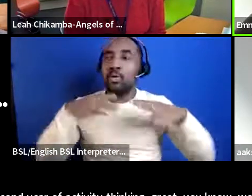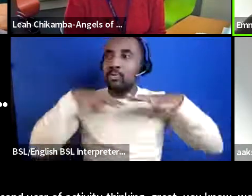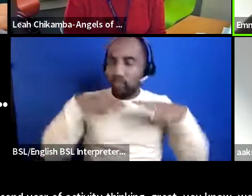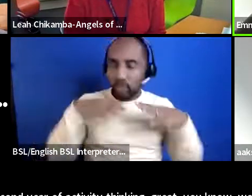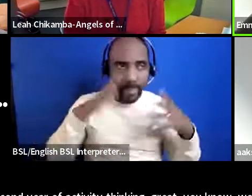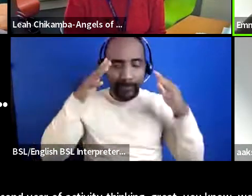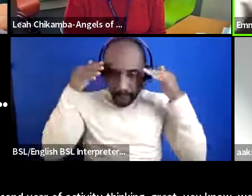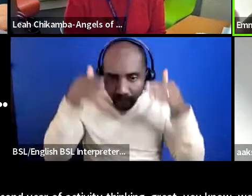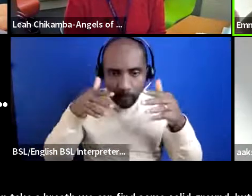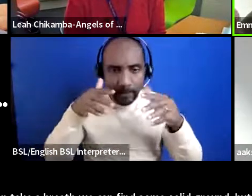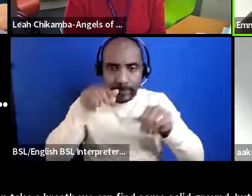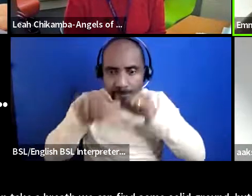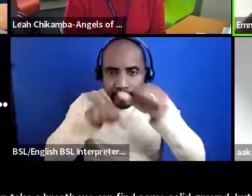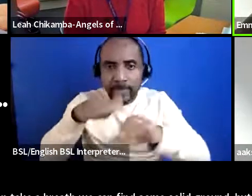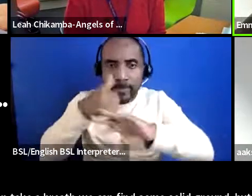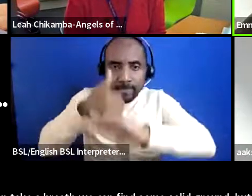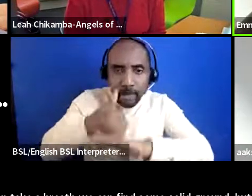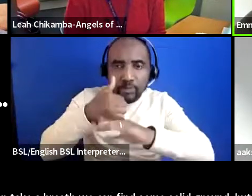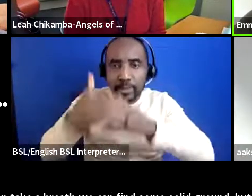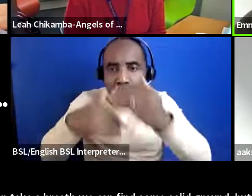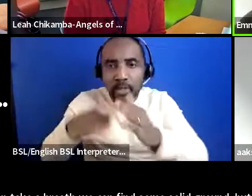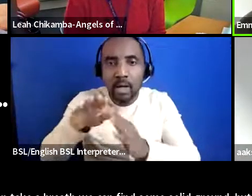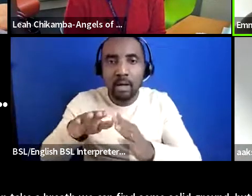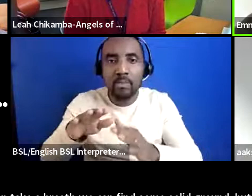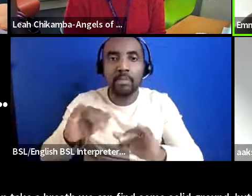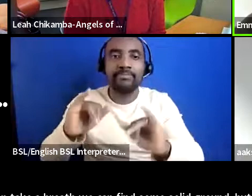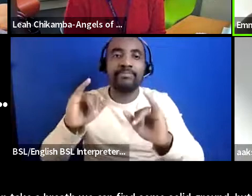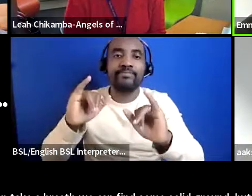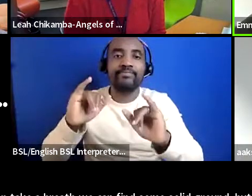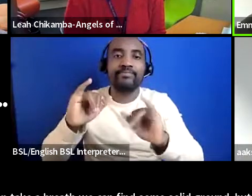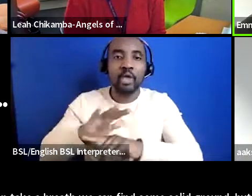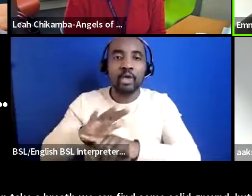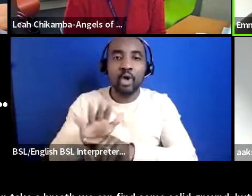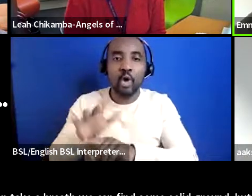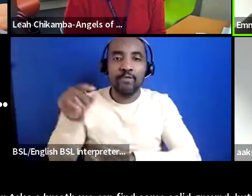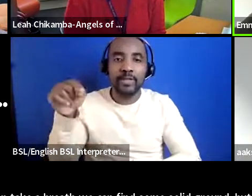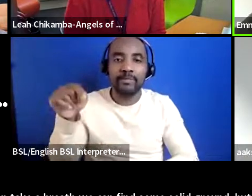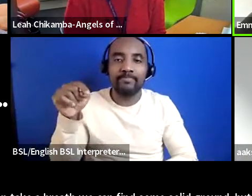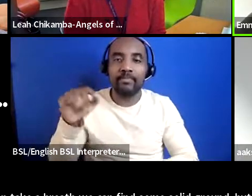but obviously covid meant that that we were in a very a very different place and so we're